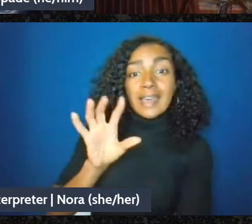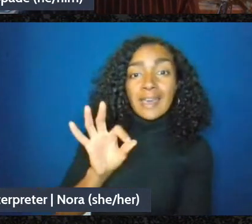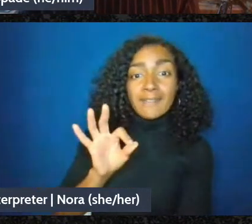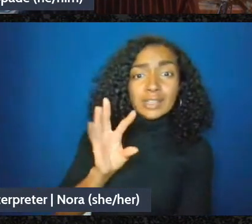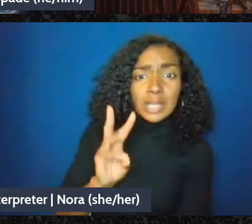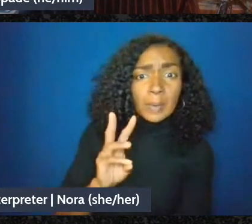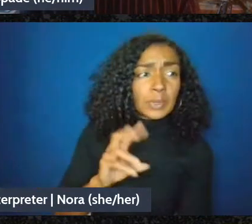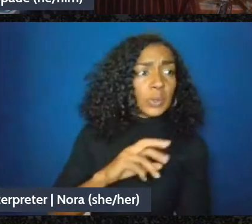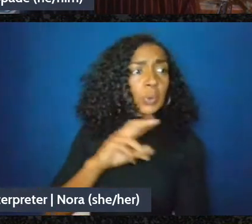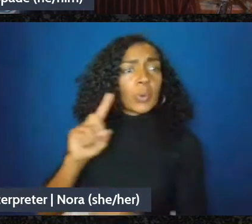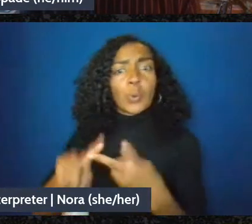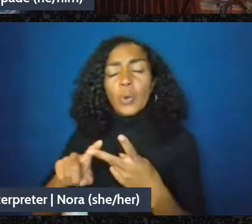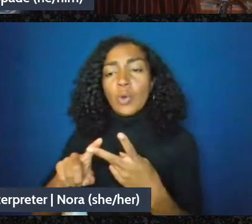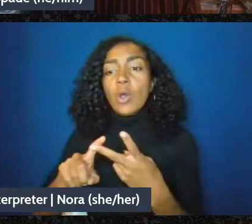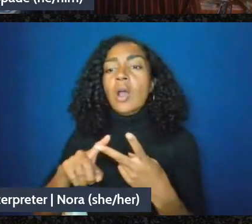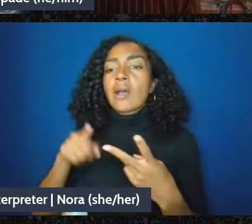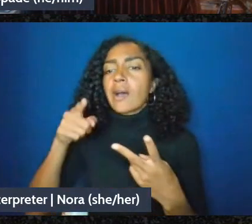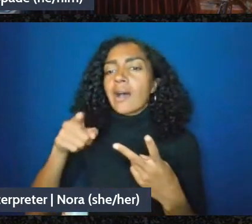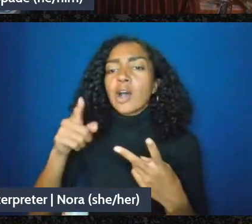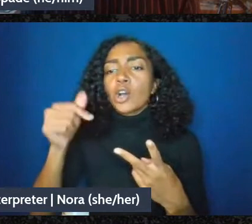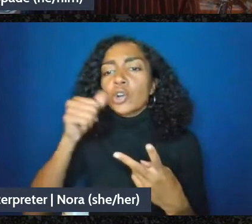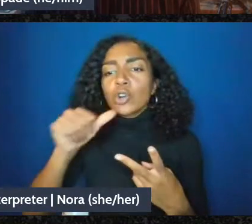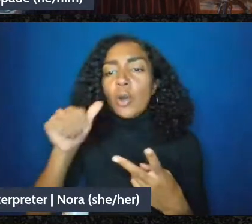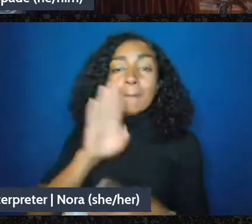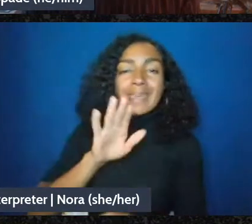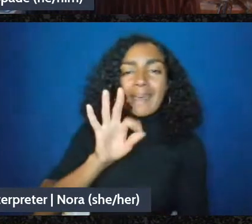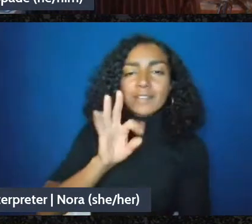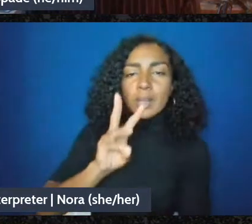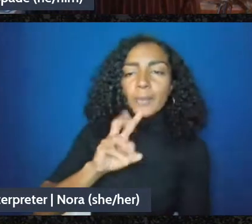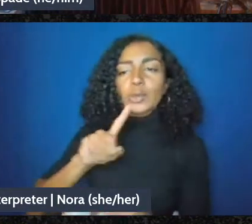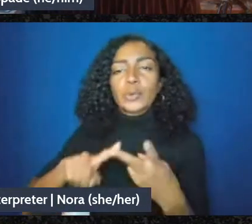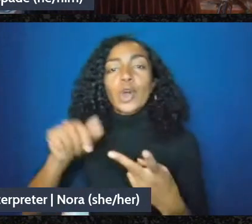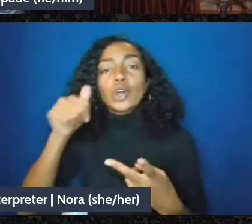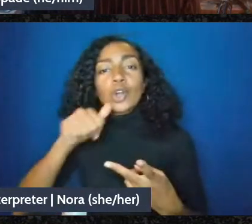or something like that. Where there's a central organization and then lots of